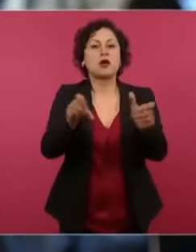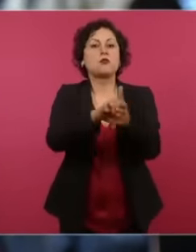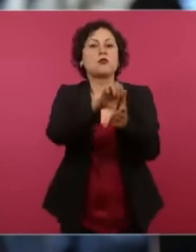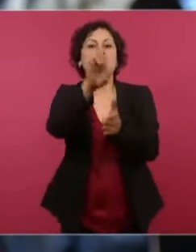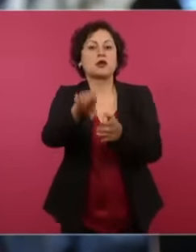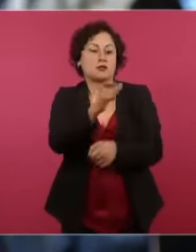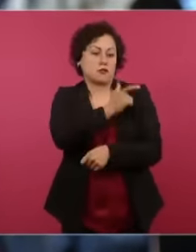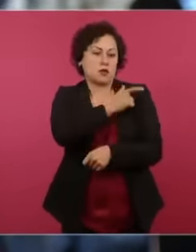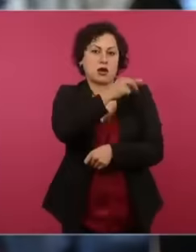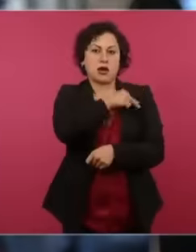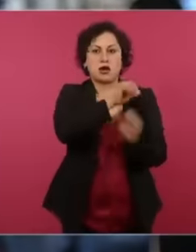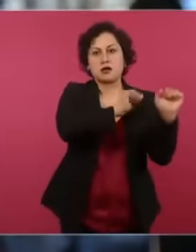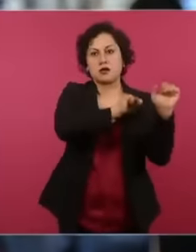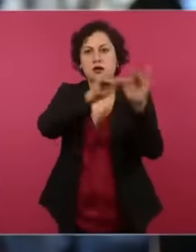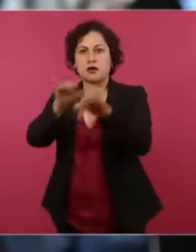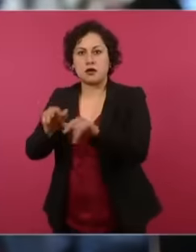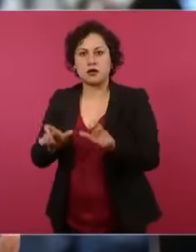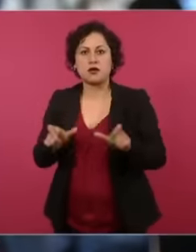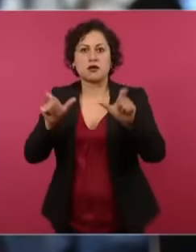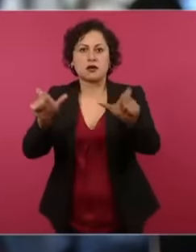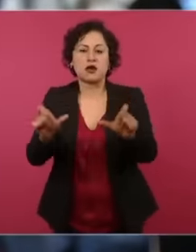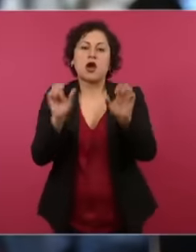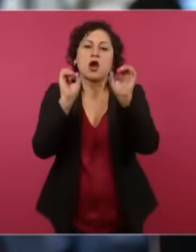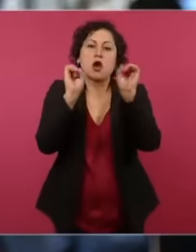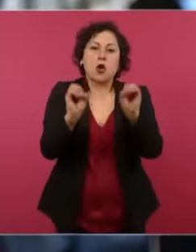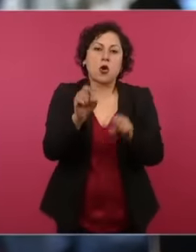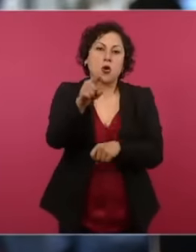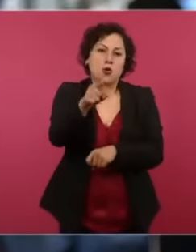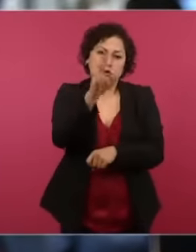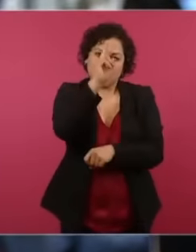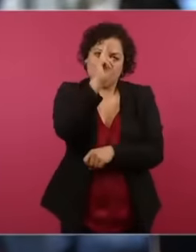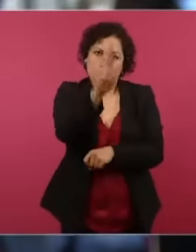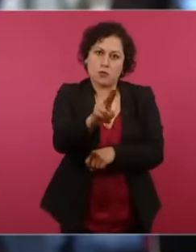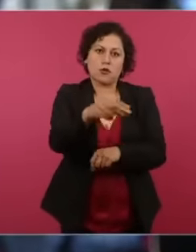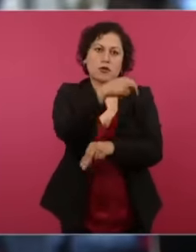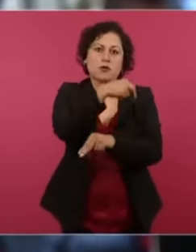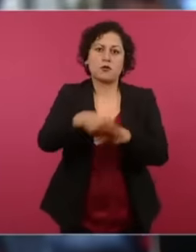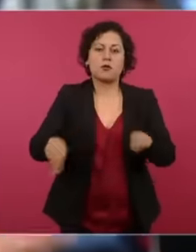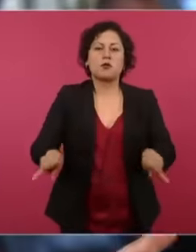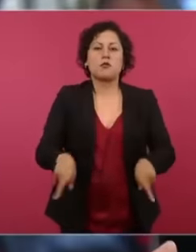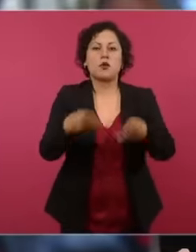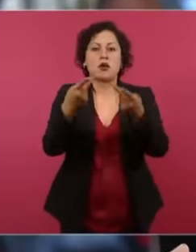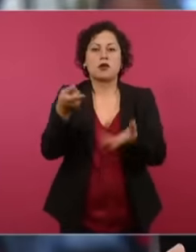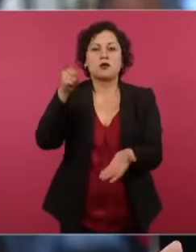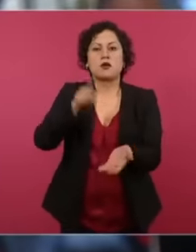I told you about restricting the sale of truck tickets to migrants, which practically